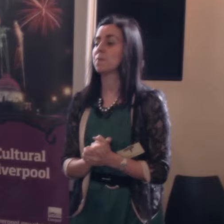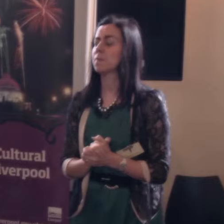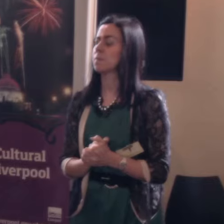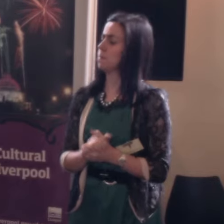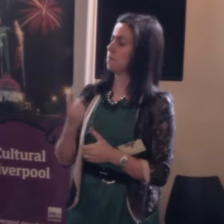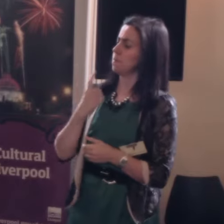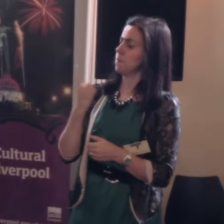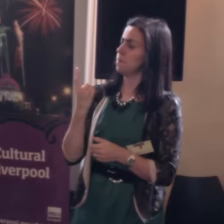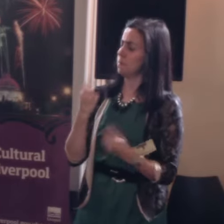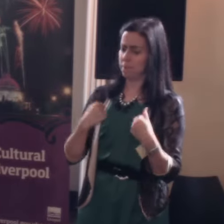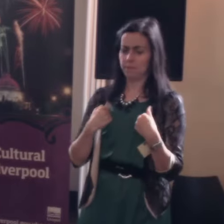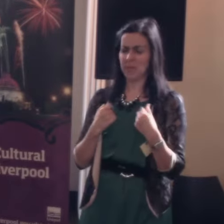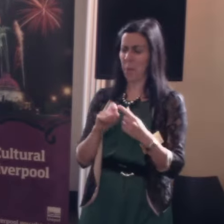what does it mean to be a patron?